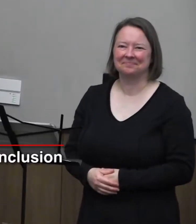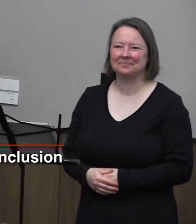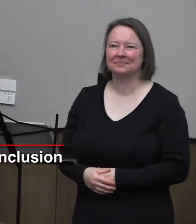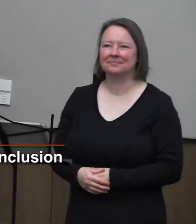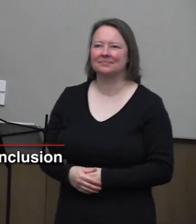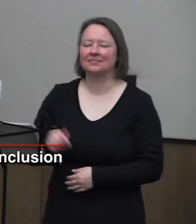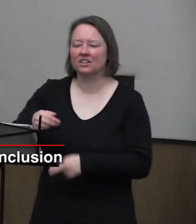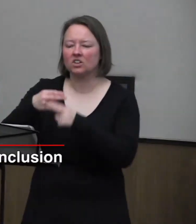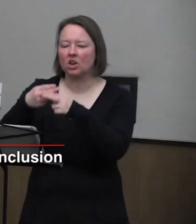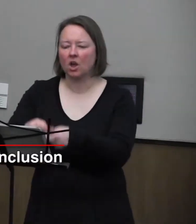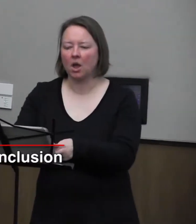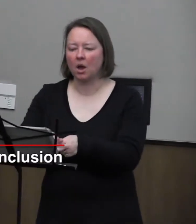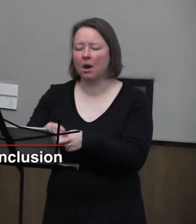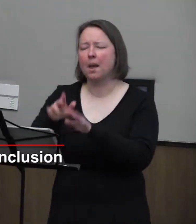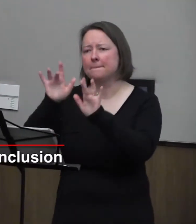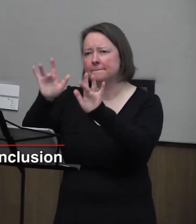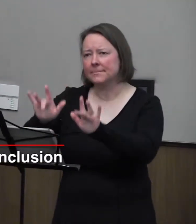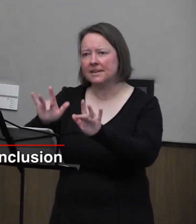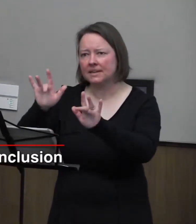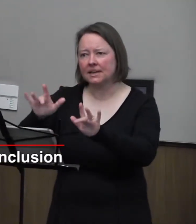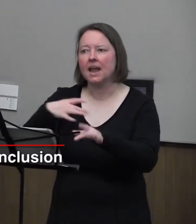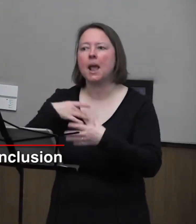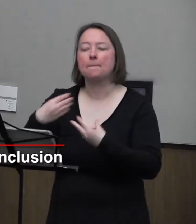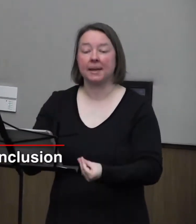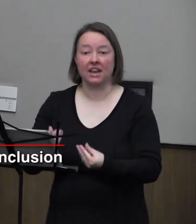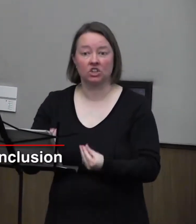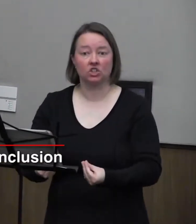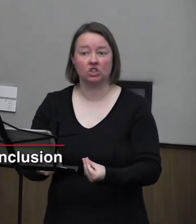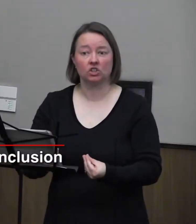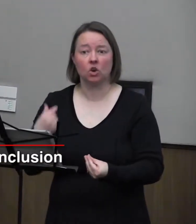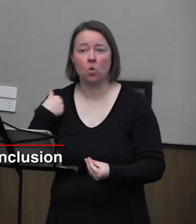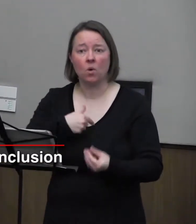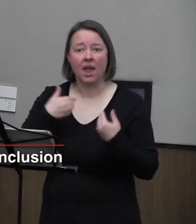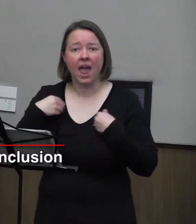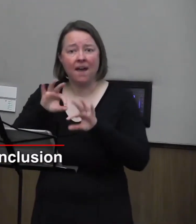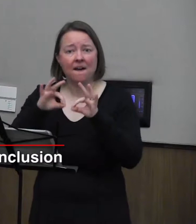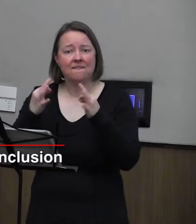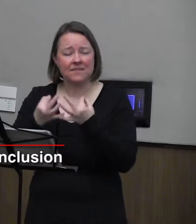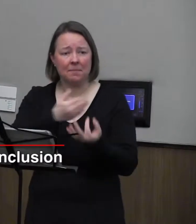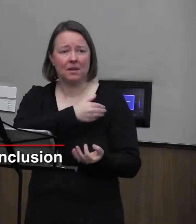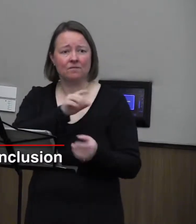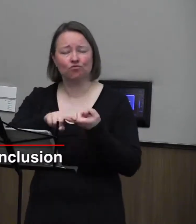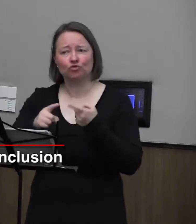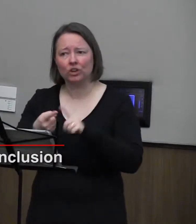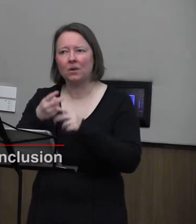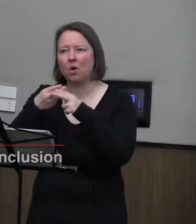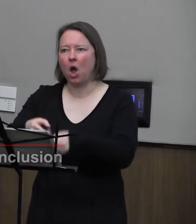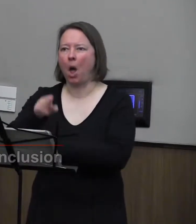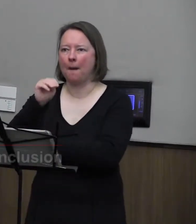This is called "Pity and Compassion." We have a family friend, who I will call Melky,